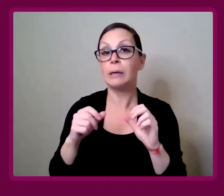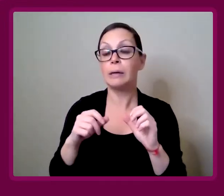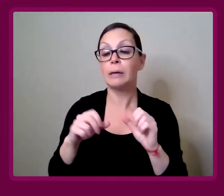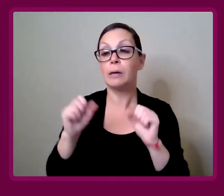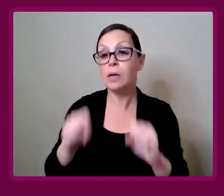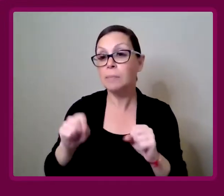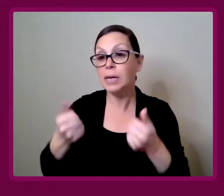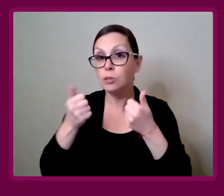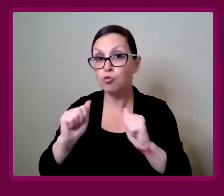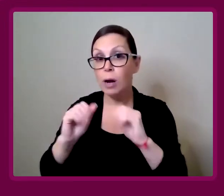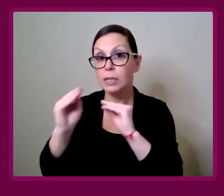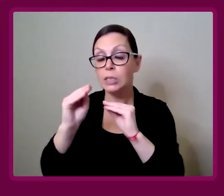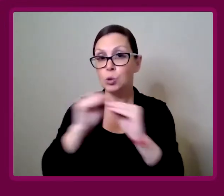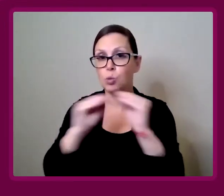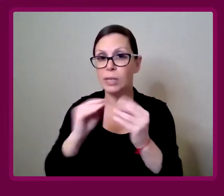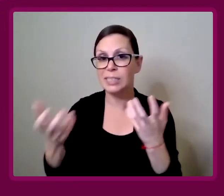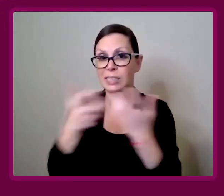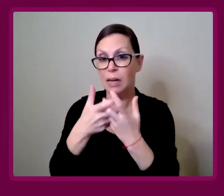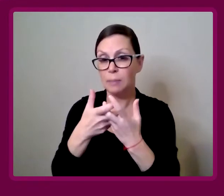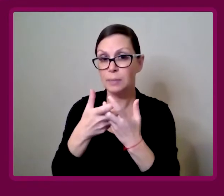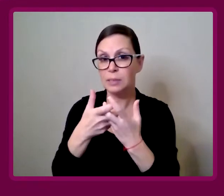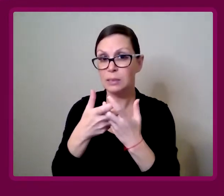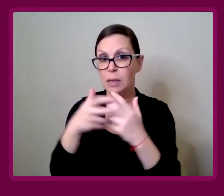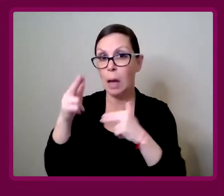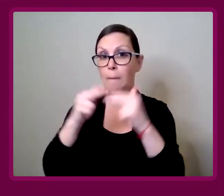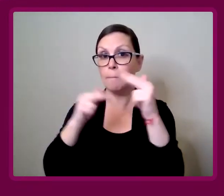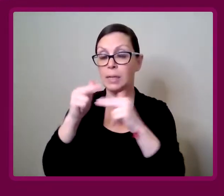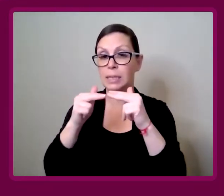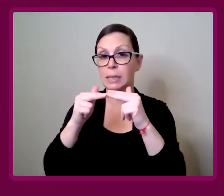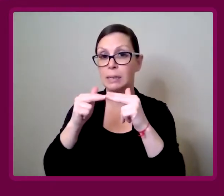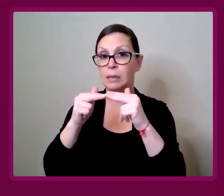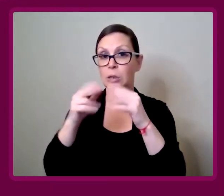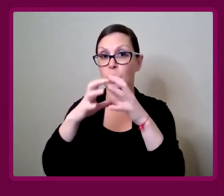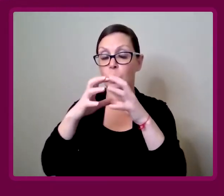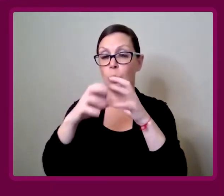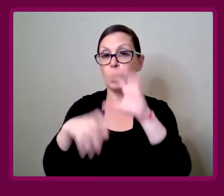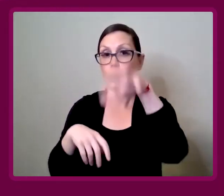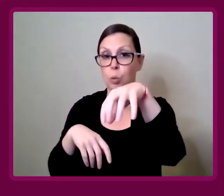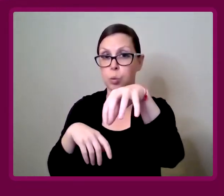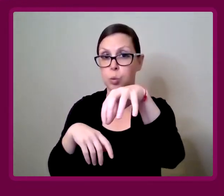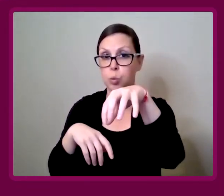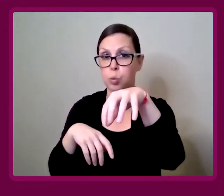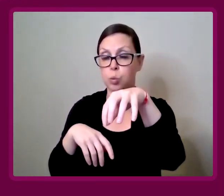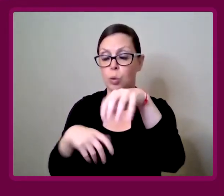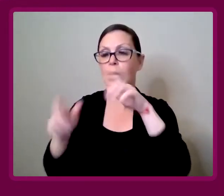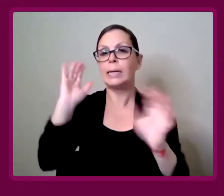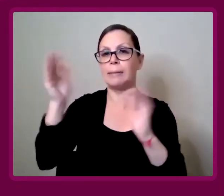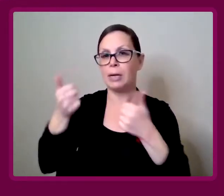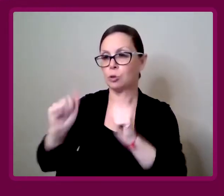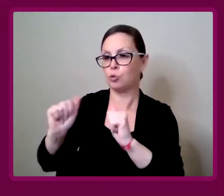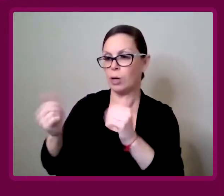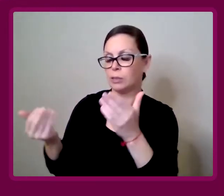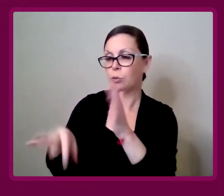could be trying to adapt an existing building, versus trying to find a new build.